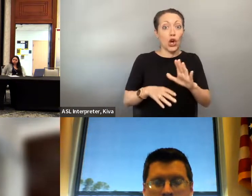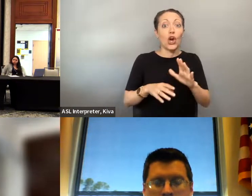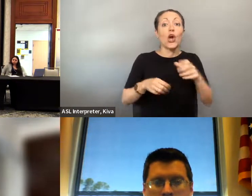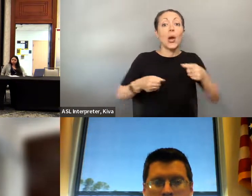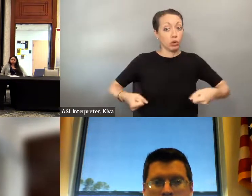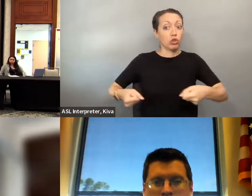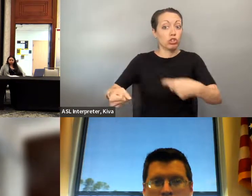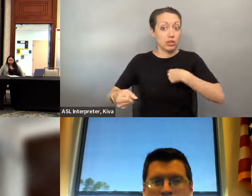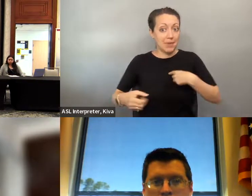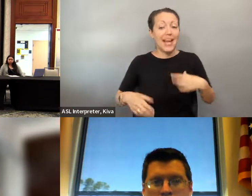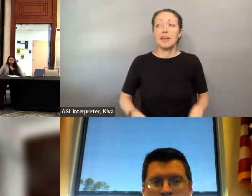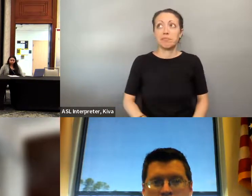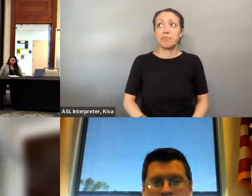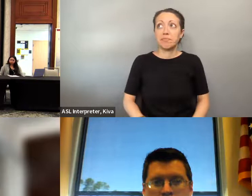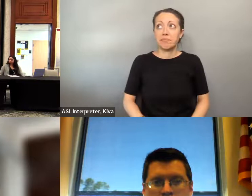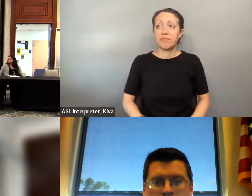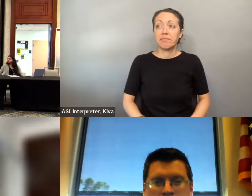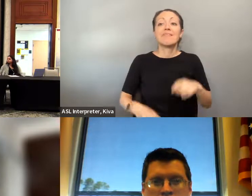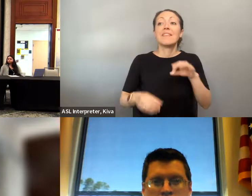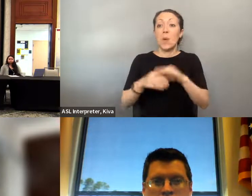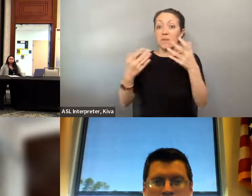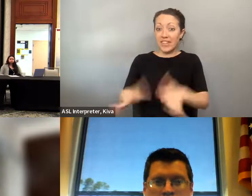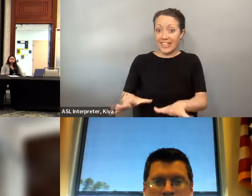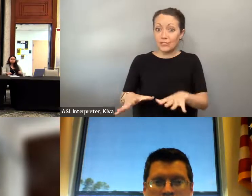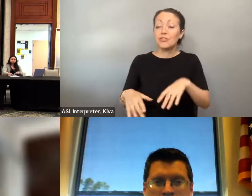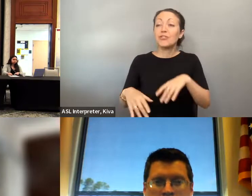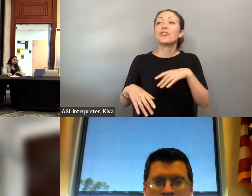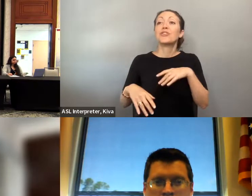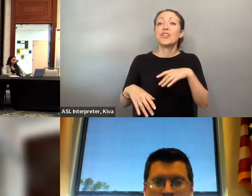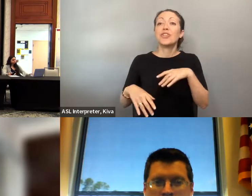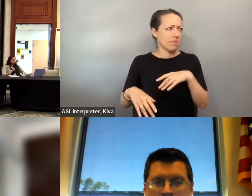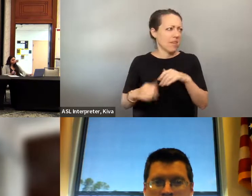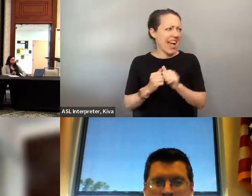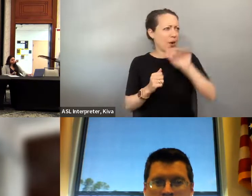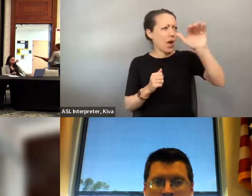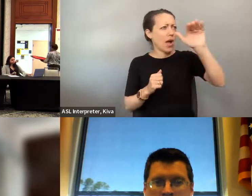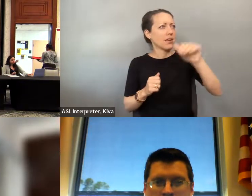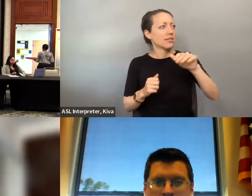my parents. I voted but because I couldn't push myself I Had no way to notify the poll worker that I was done. in a manual chair, when I was done voting I had no way to